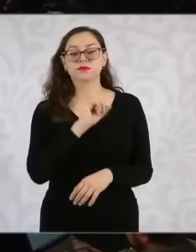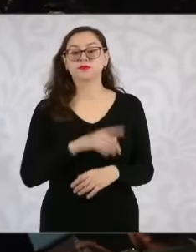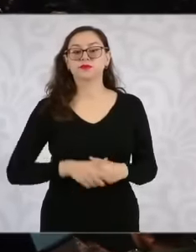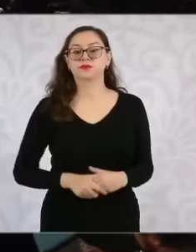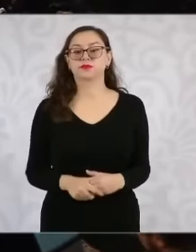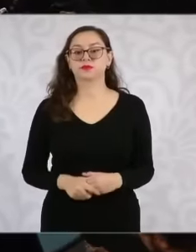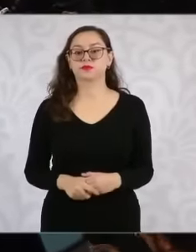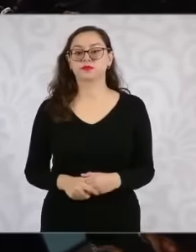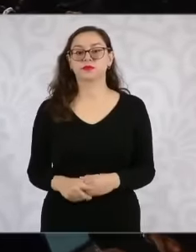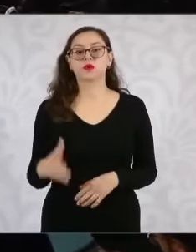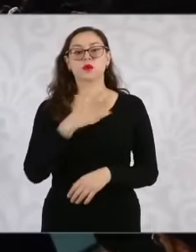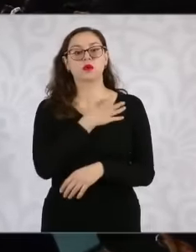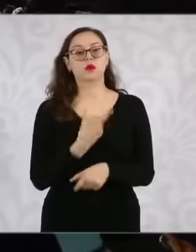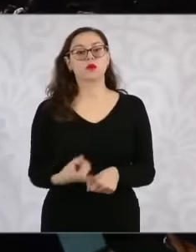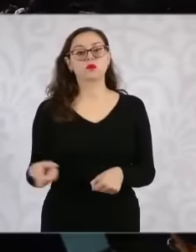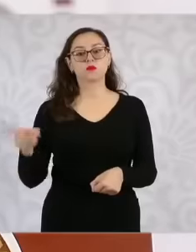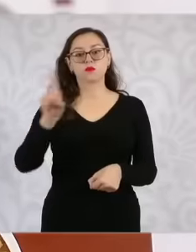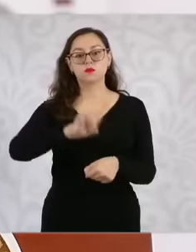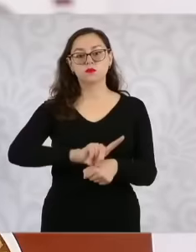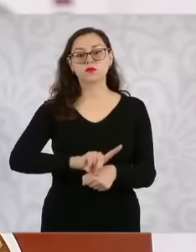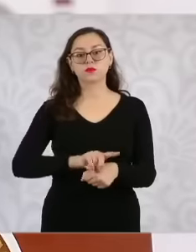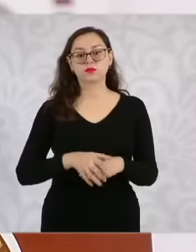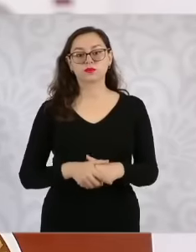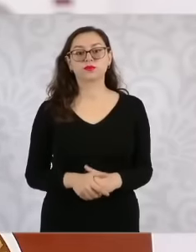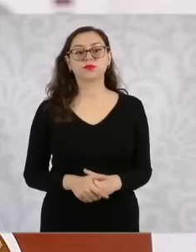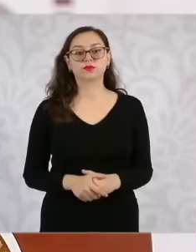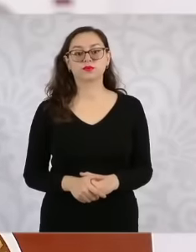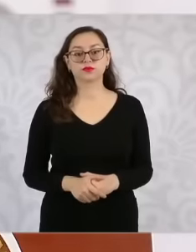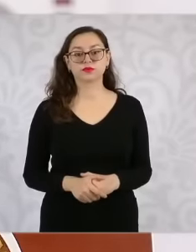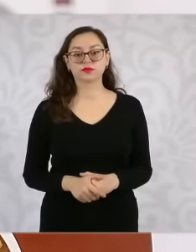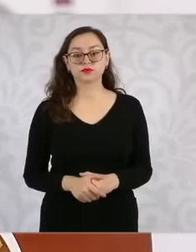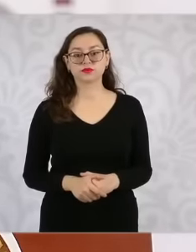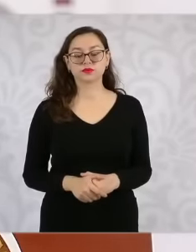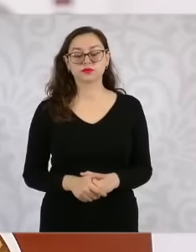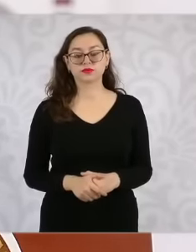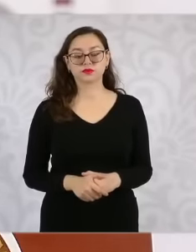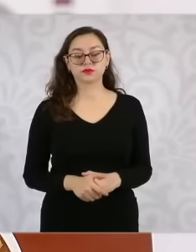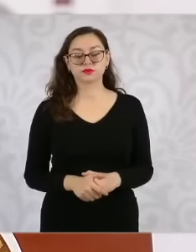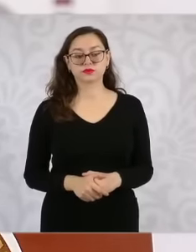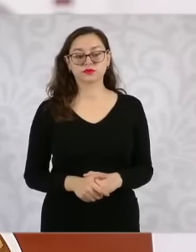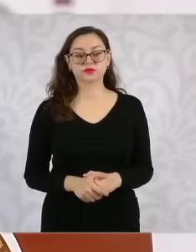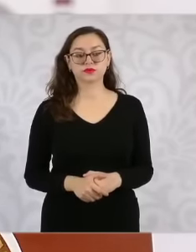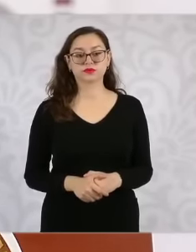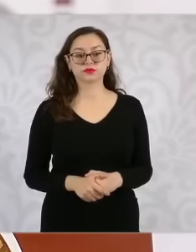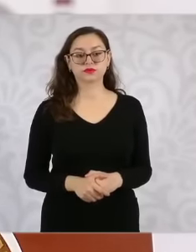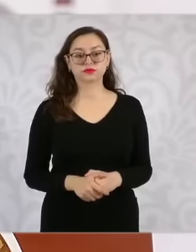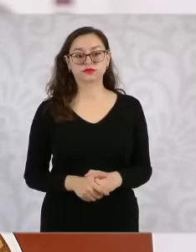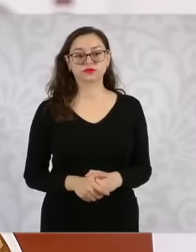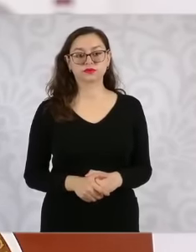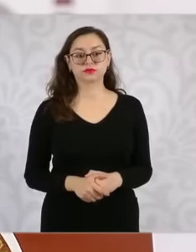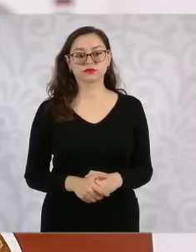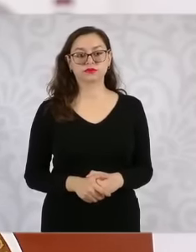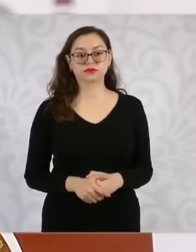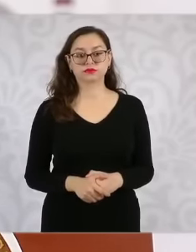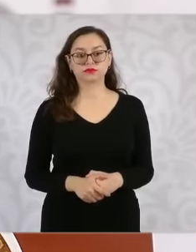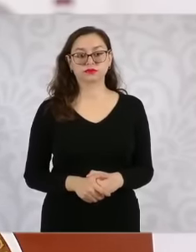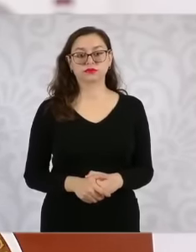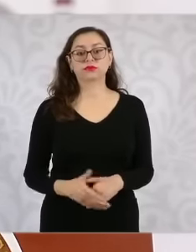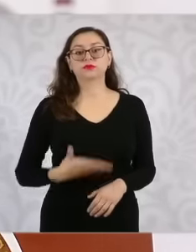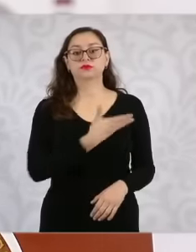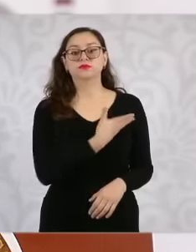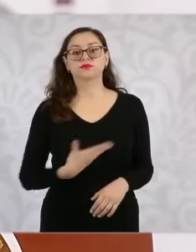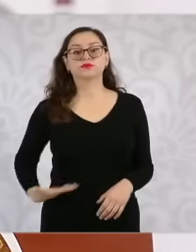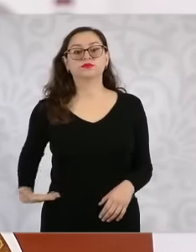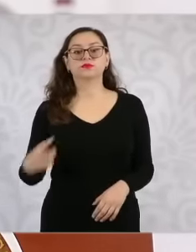morning, under the leadership of the President of Mexico, Dr. Claudia Sh, we have designed